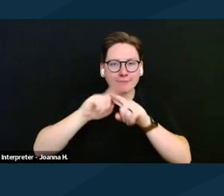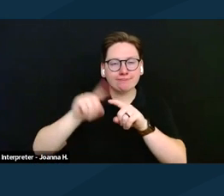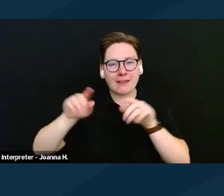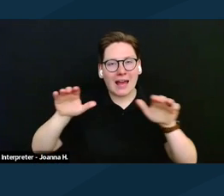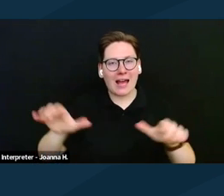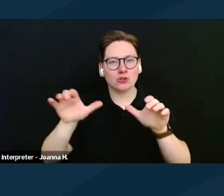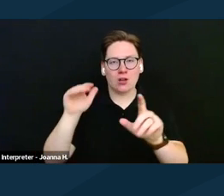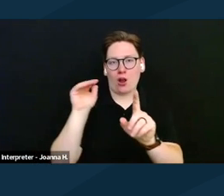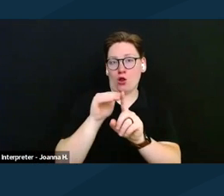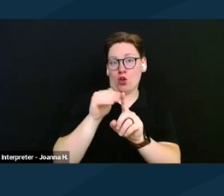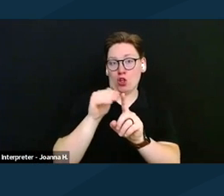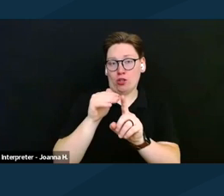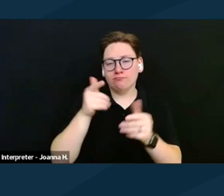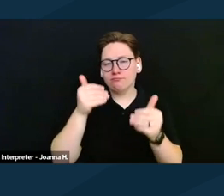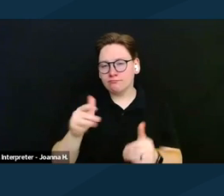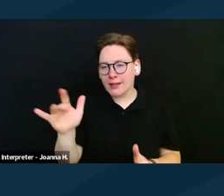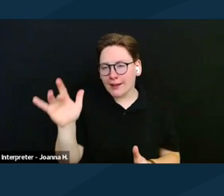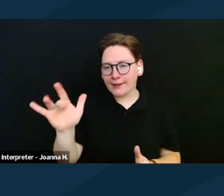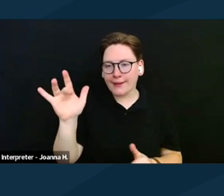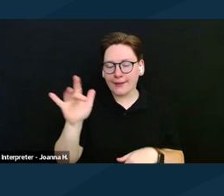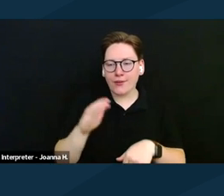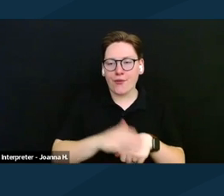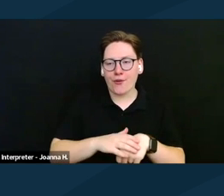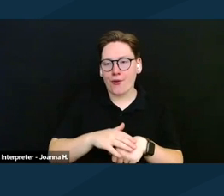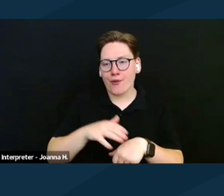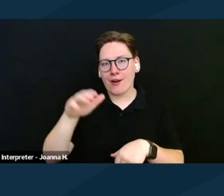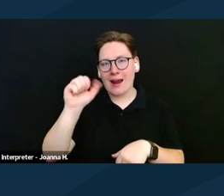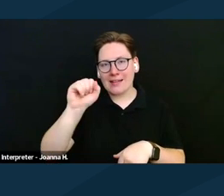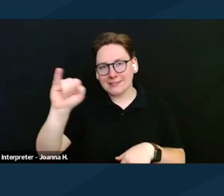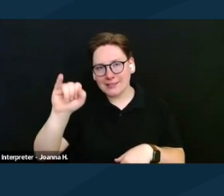And if you click on our SSI Action Alert,